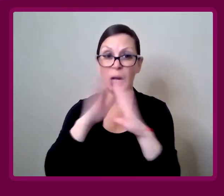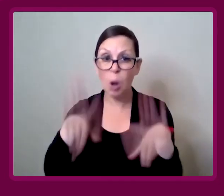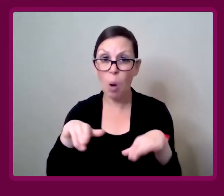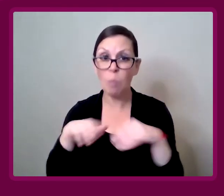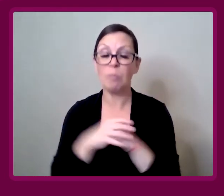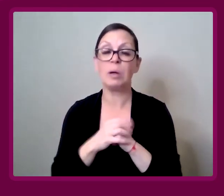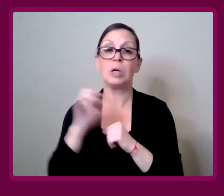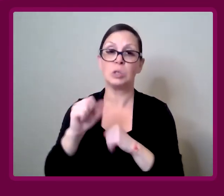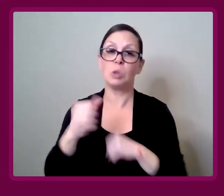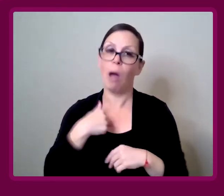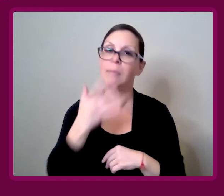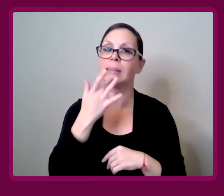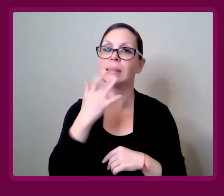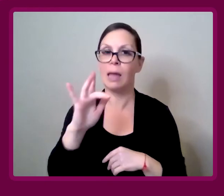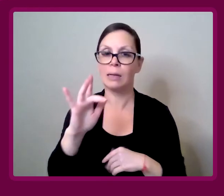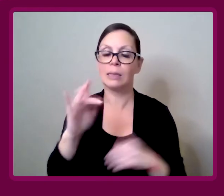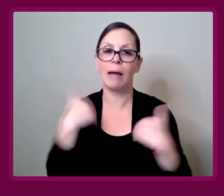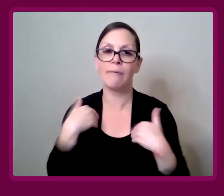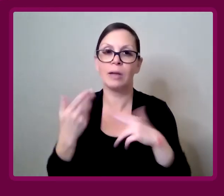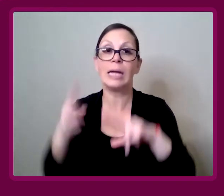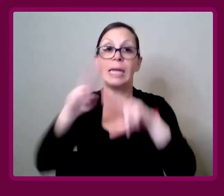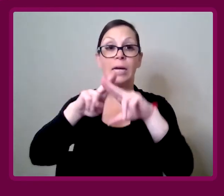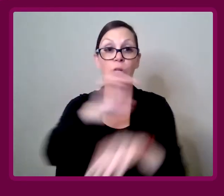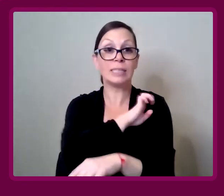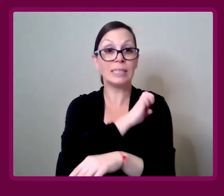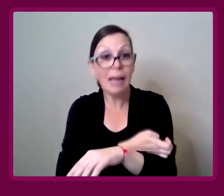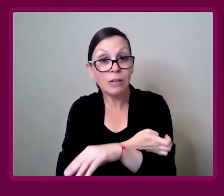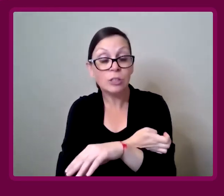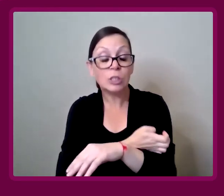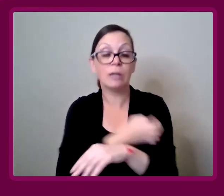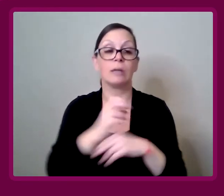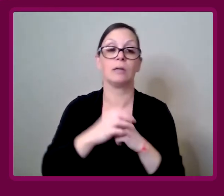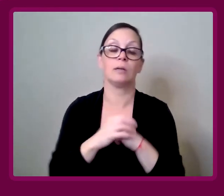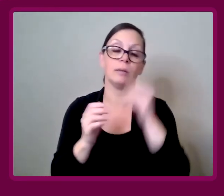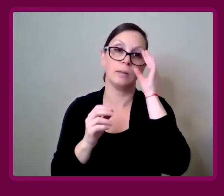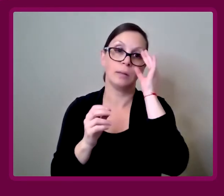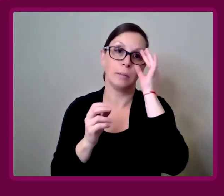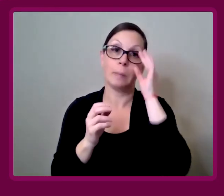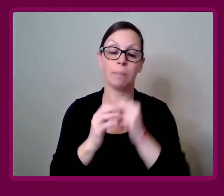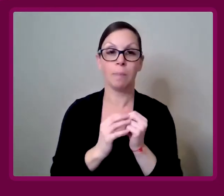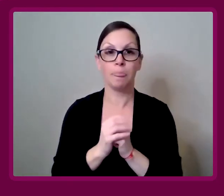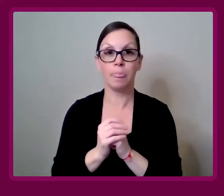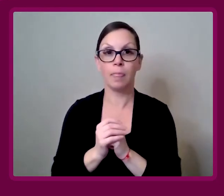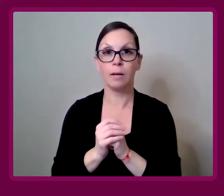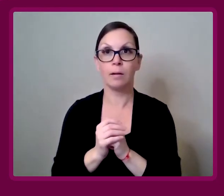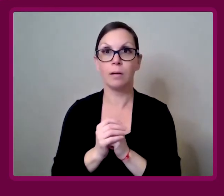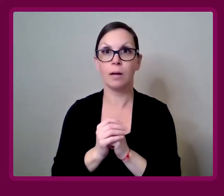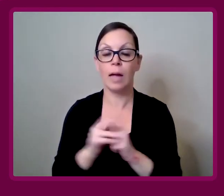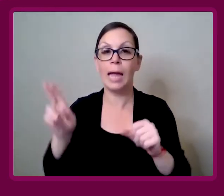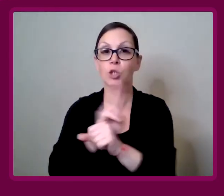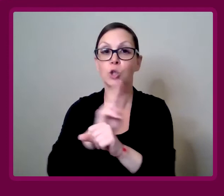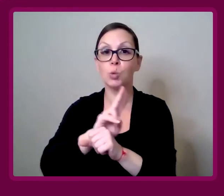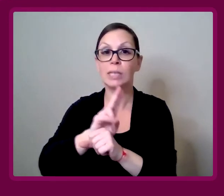I'm quite fortunate that I've been able to have an increased energy, and through those